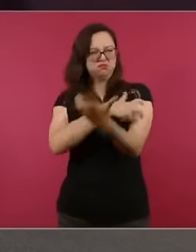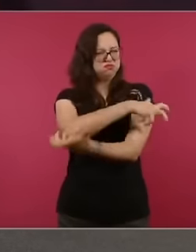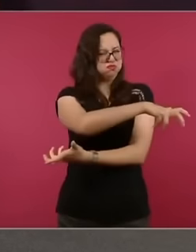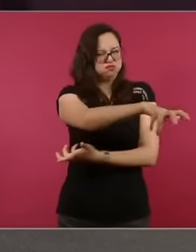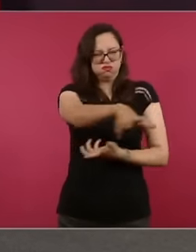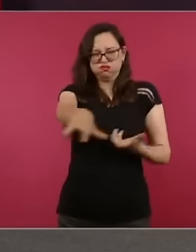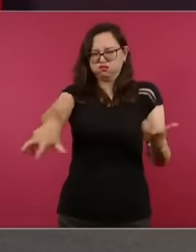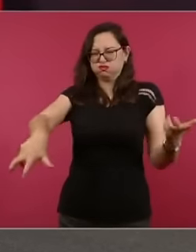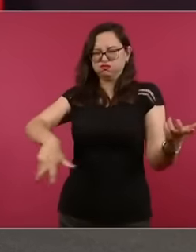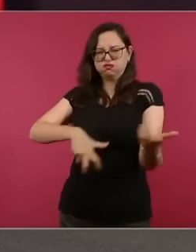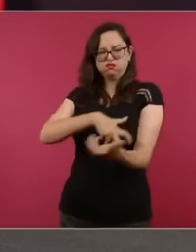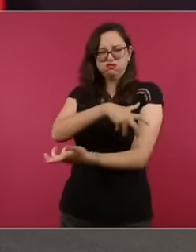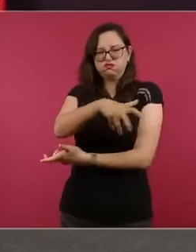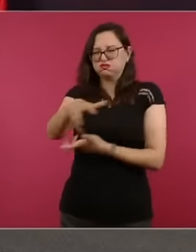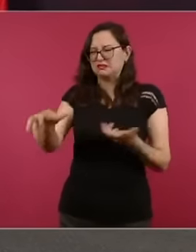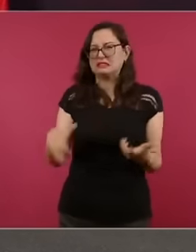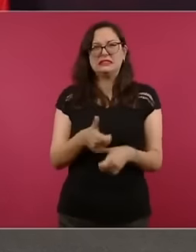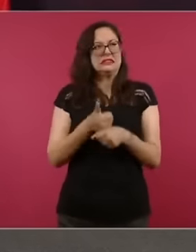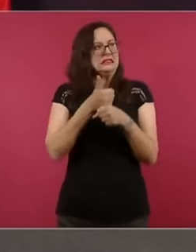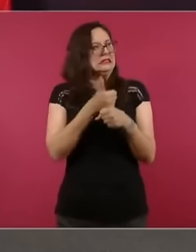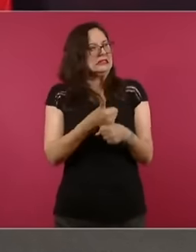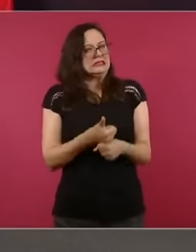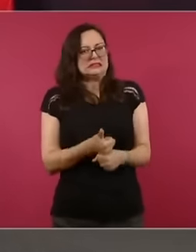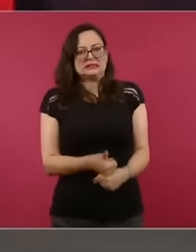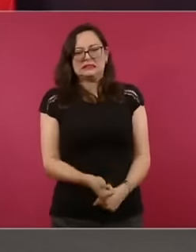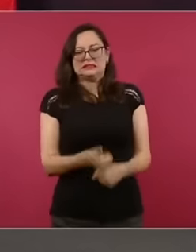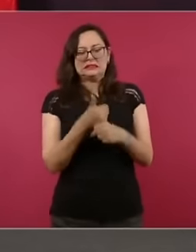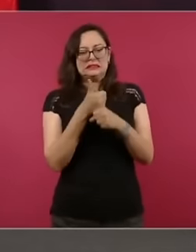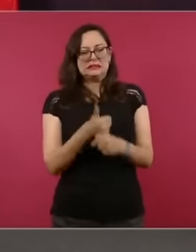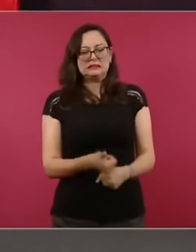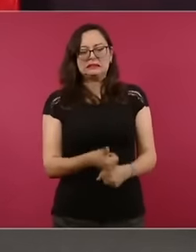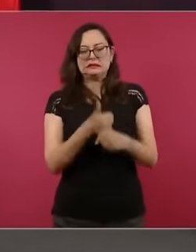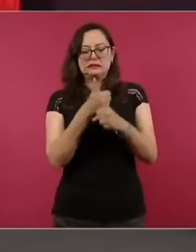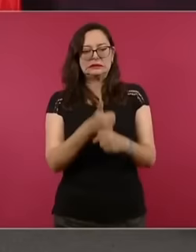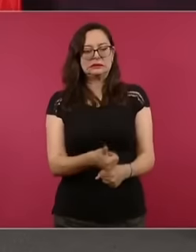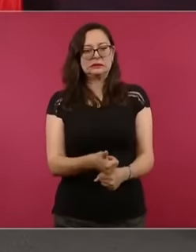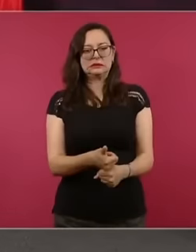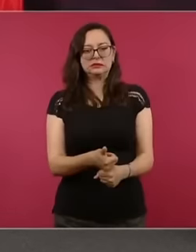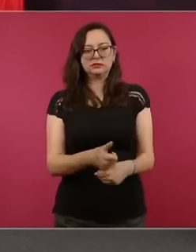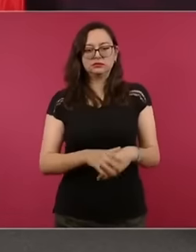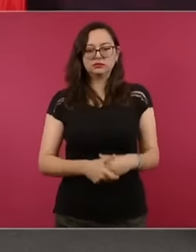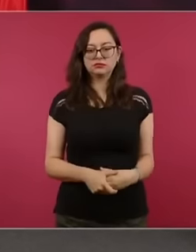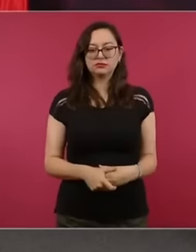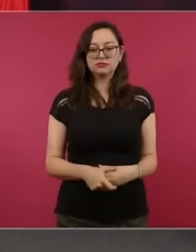what we want is to confront evil by doing